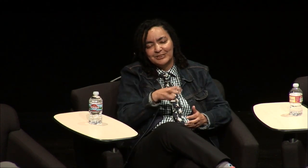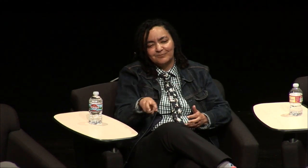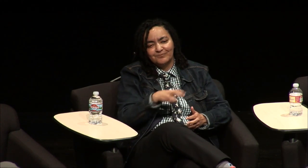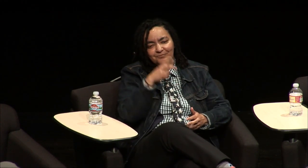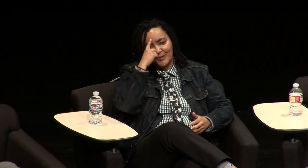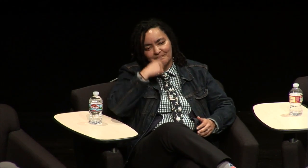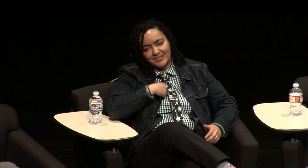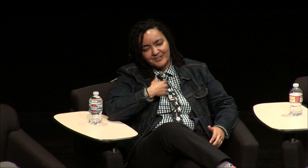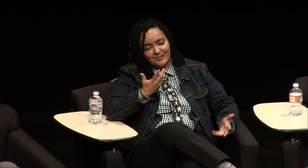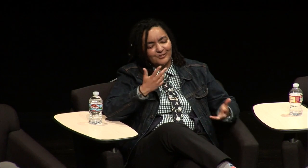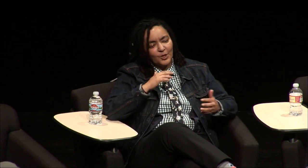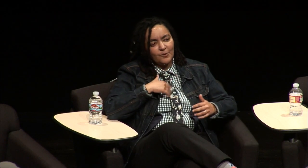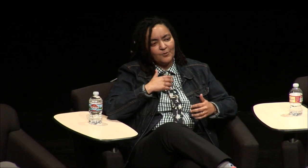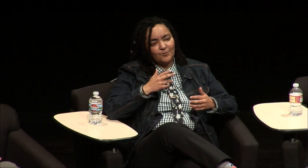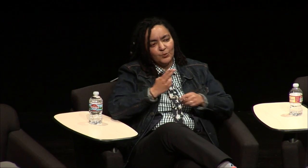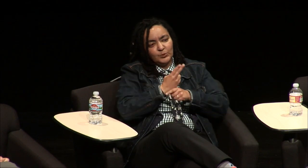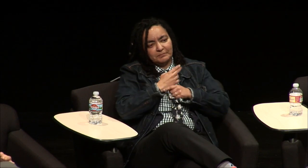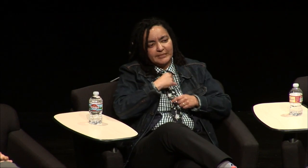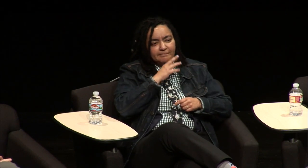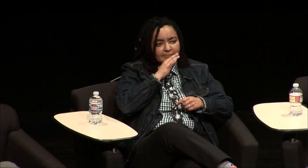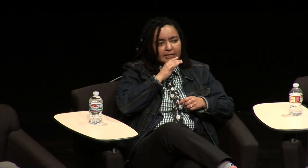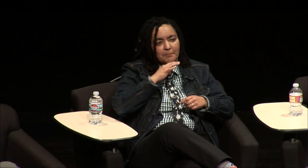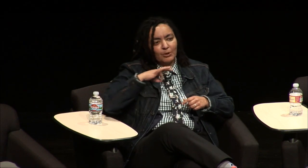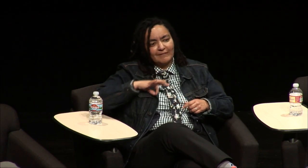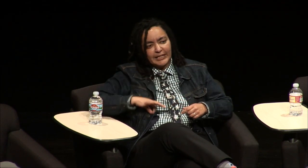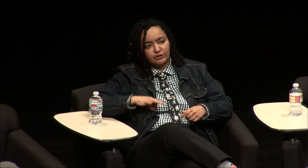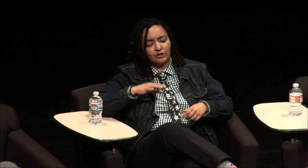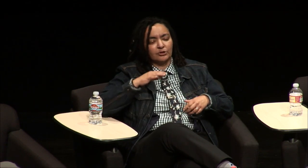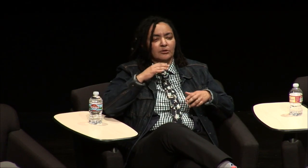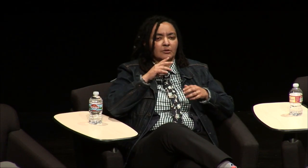picks up a little bit more so I will say I do switch back and forth I use I used